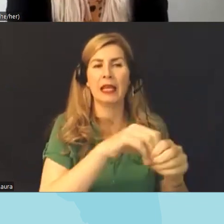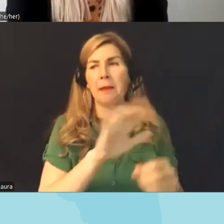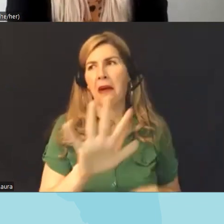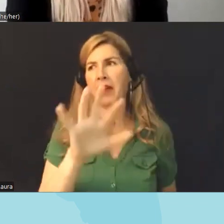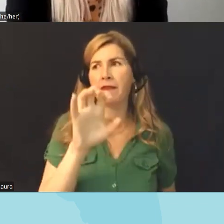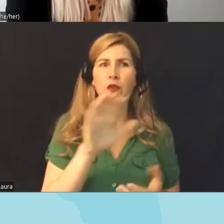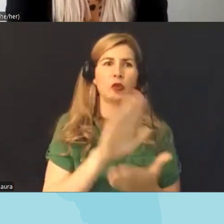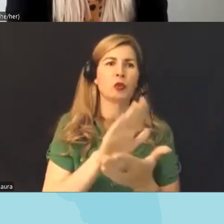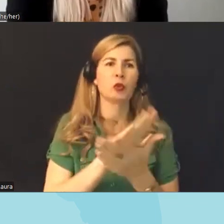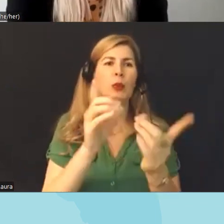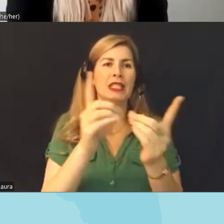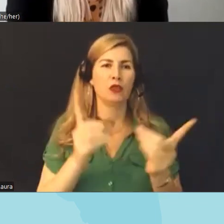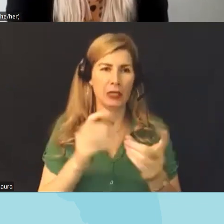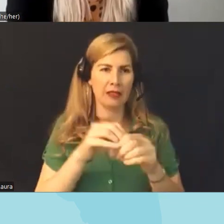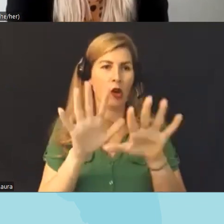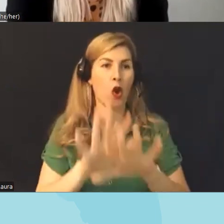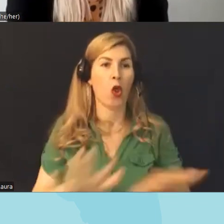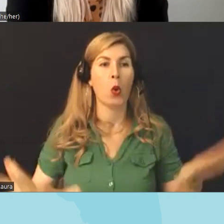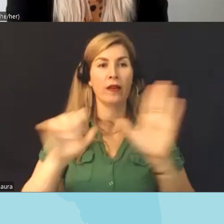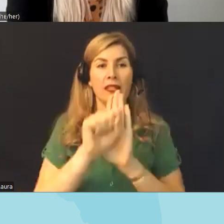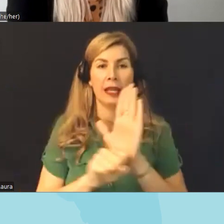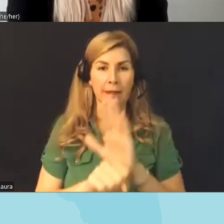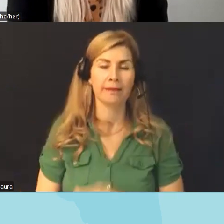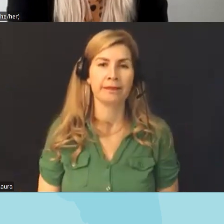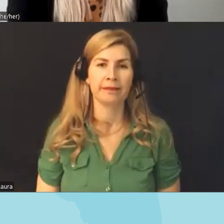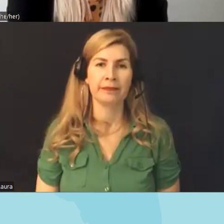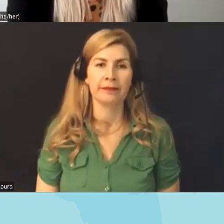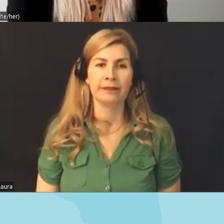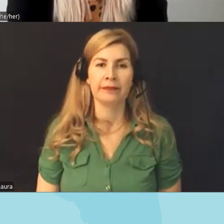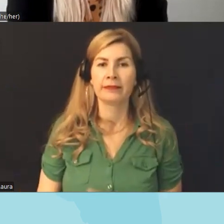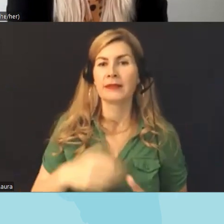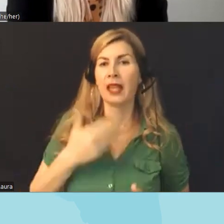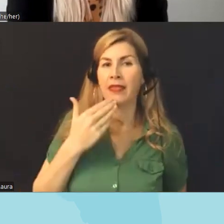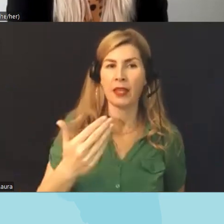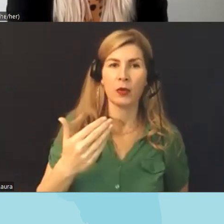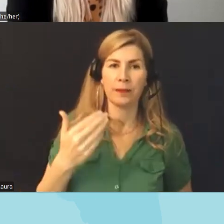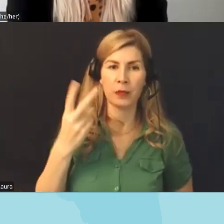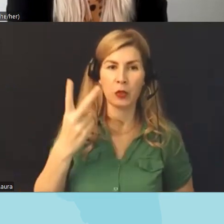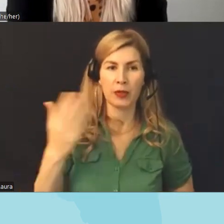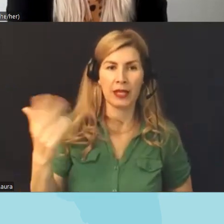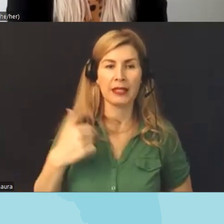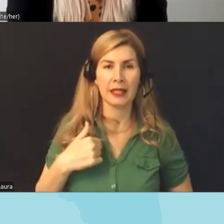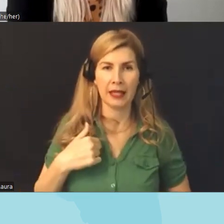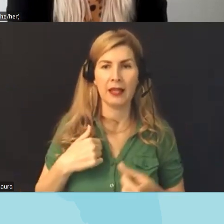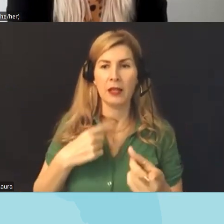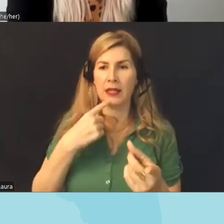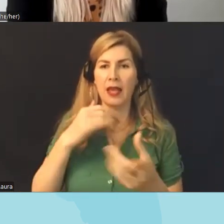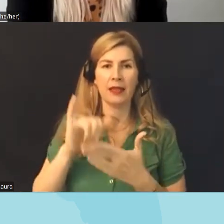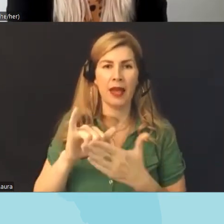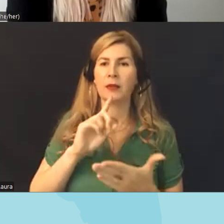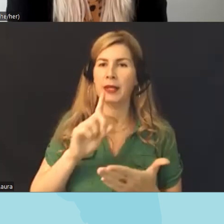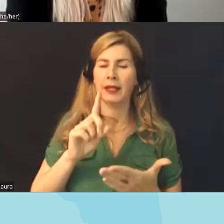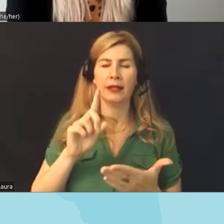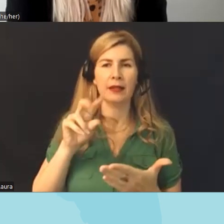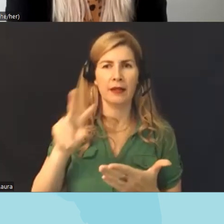state thank Tony I think um two things that you said that I I that really resonated with me one